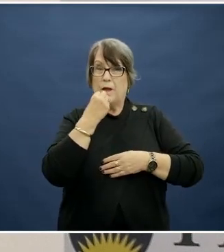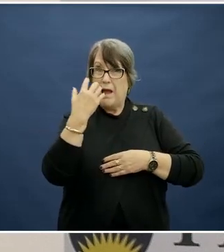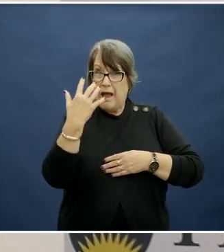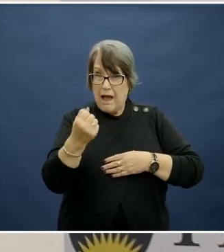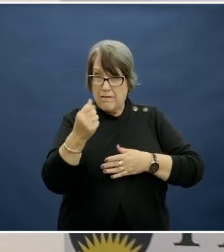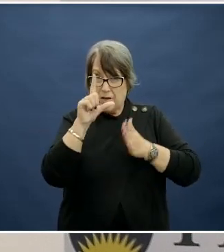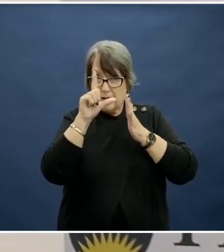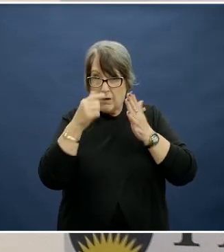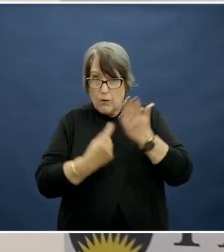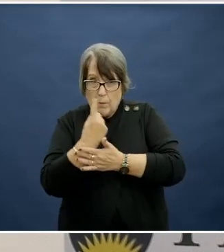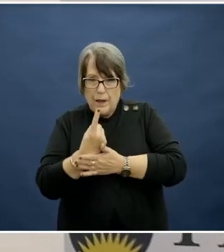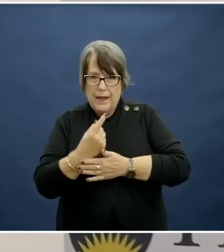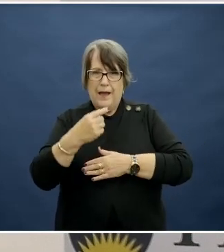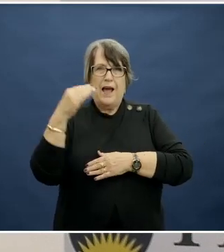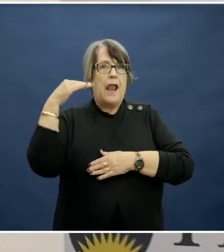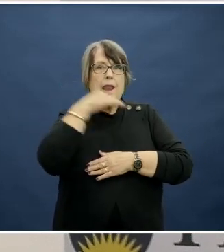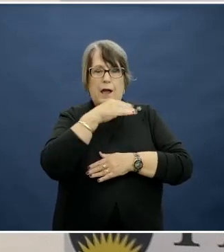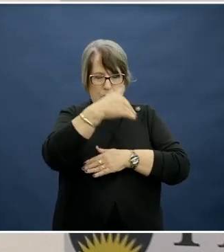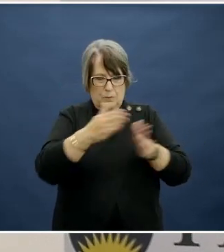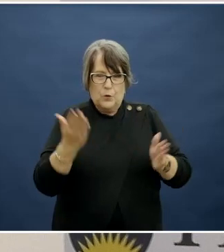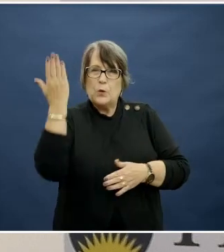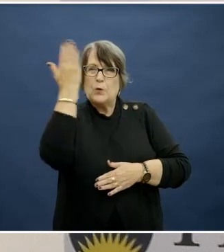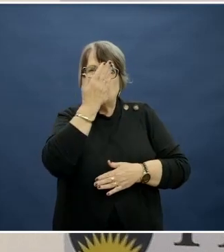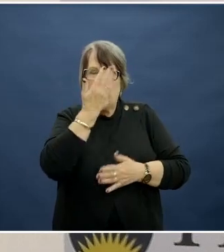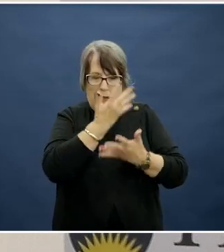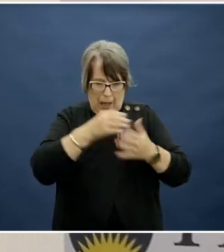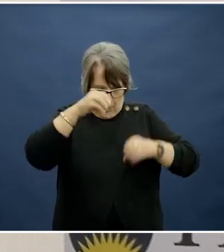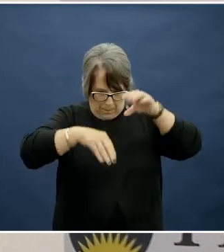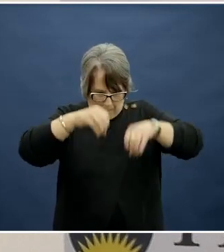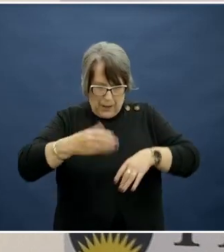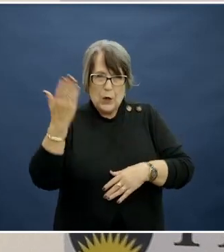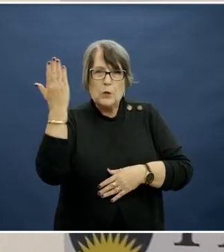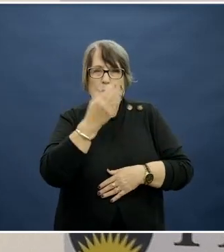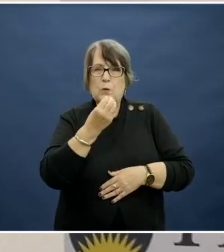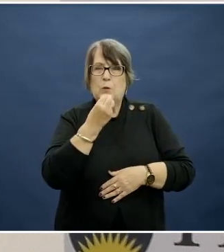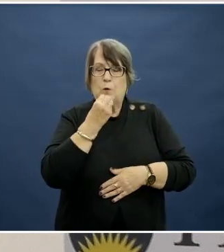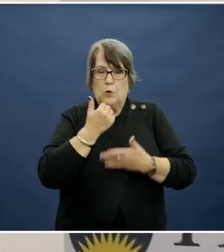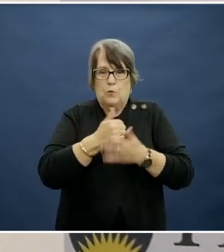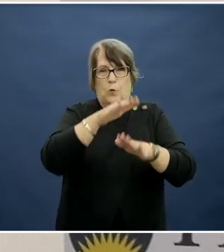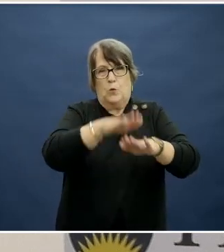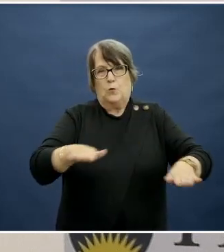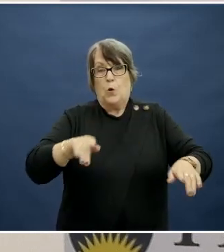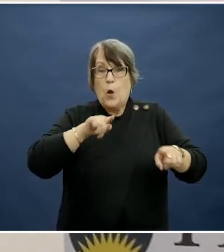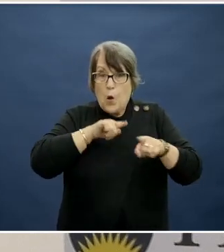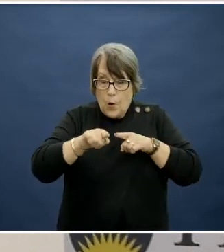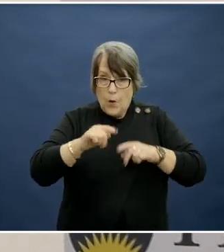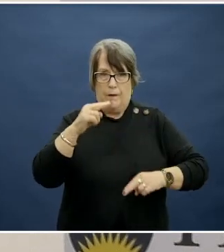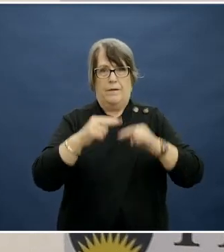rethink the lunch box, to think about how we could do school food differently to support children's learning and development.